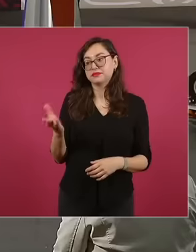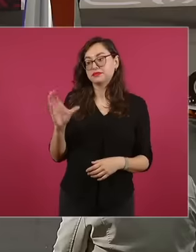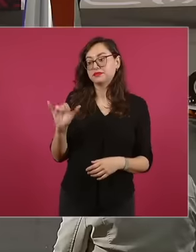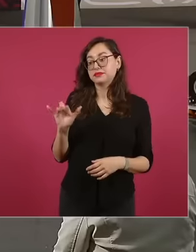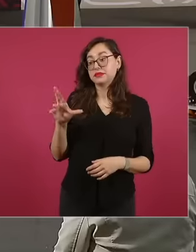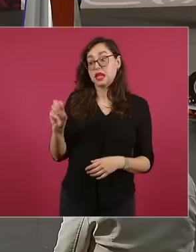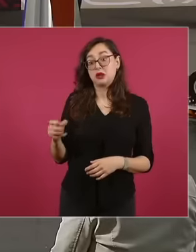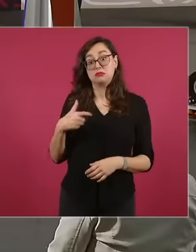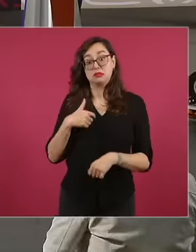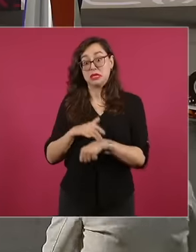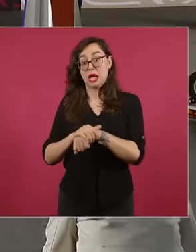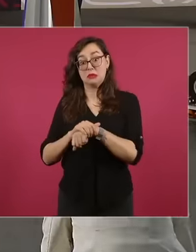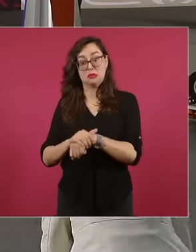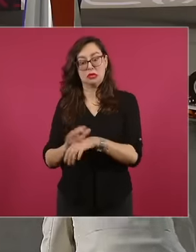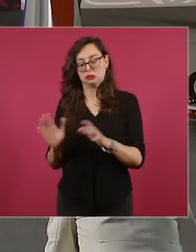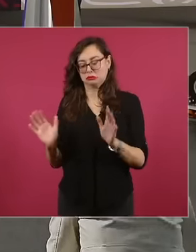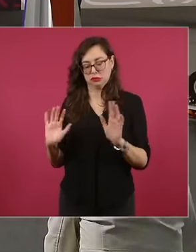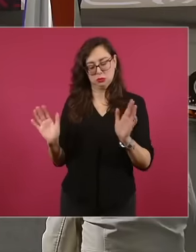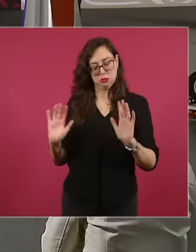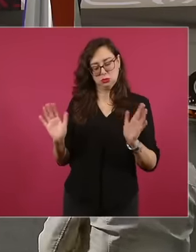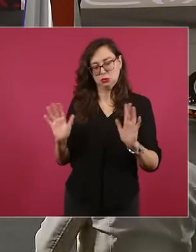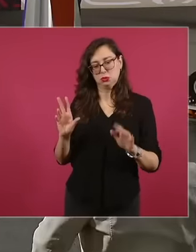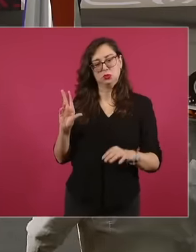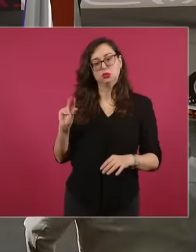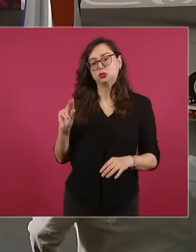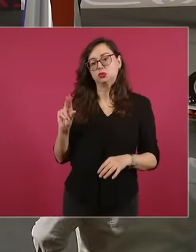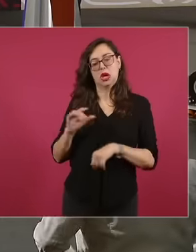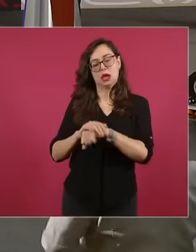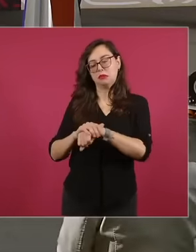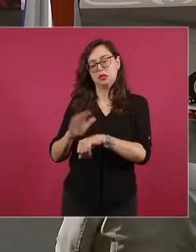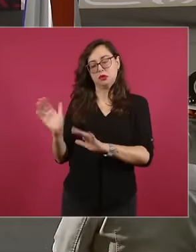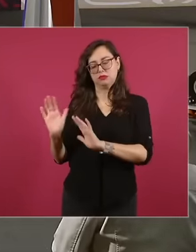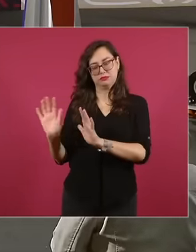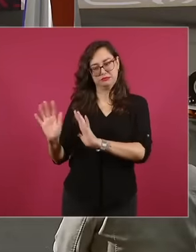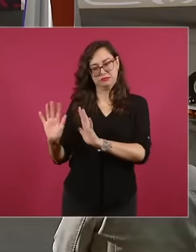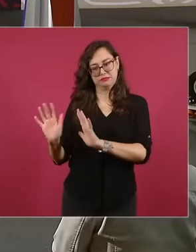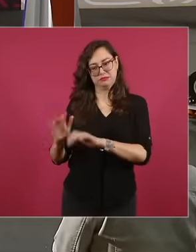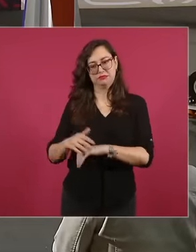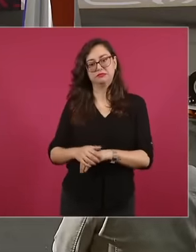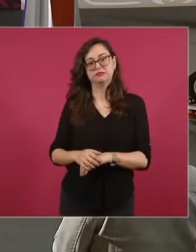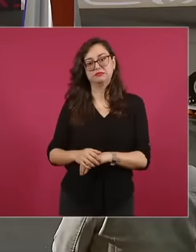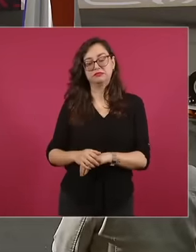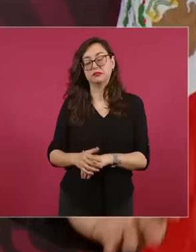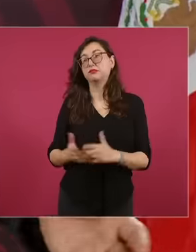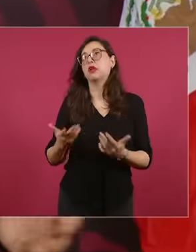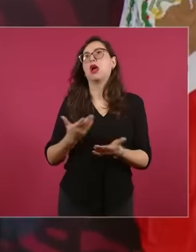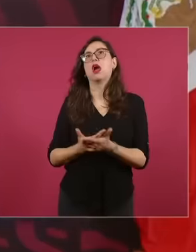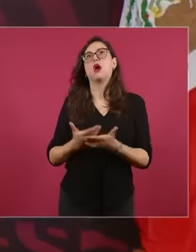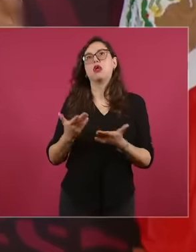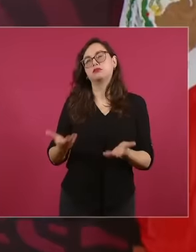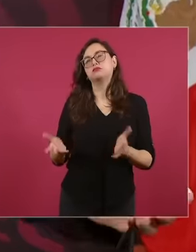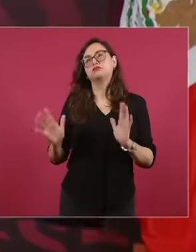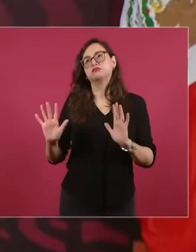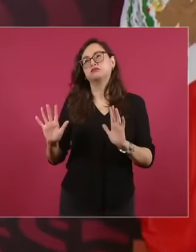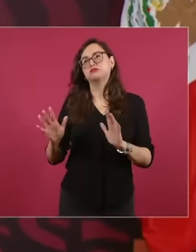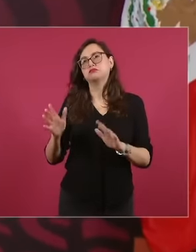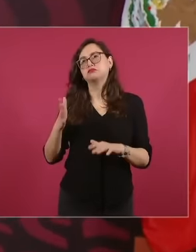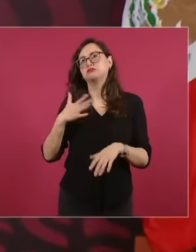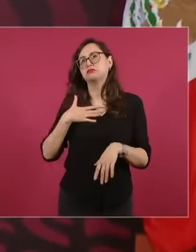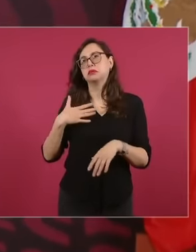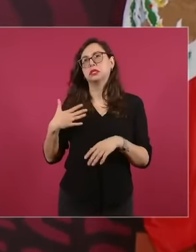say anymore I'm not going to call him friend but that's how I'm going to call him adversary Of course he's my adversary